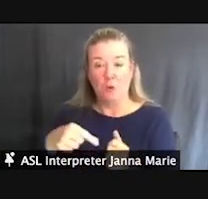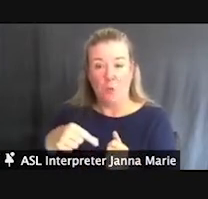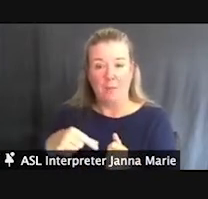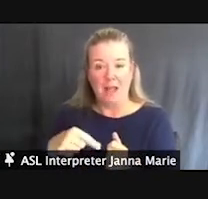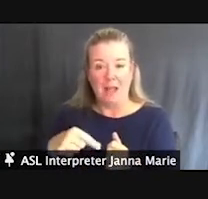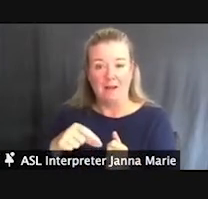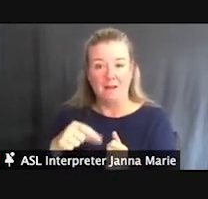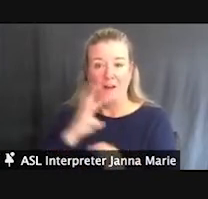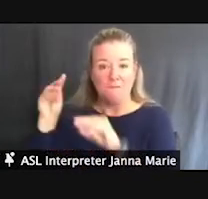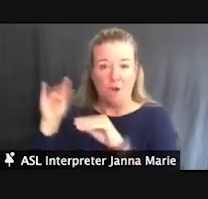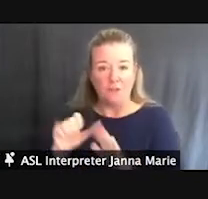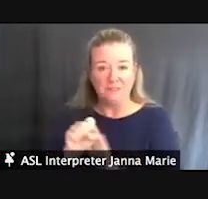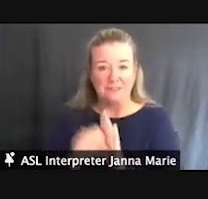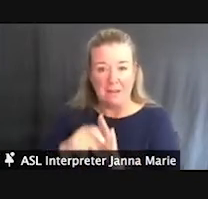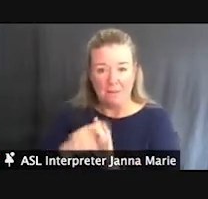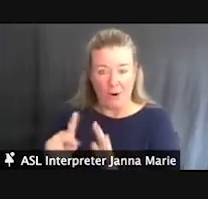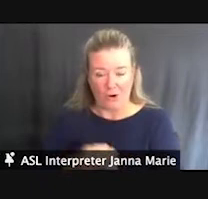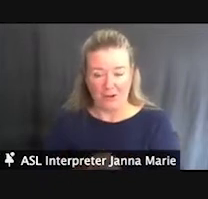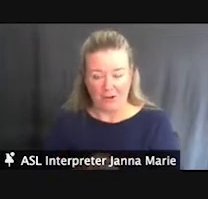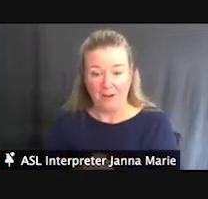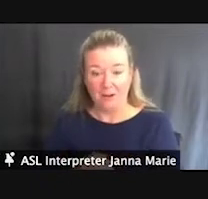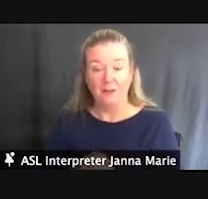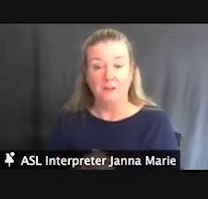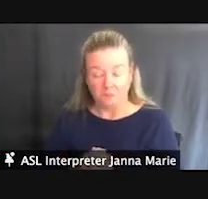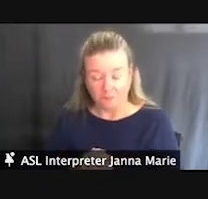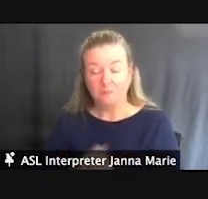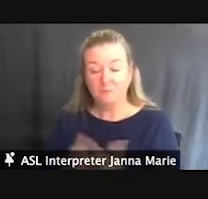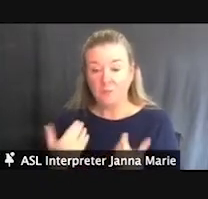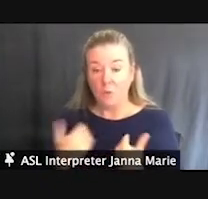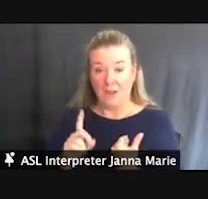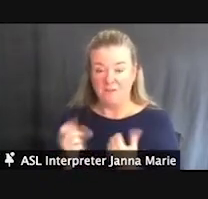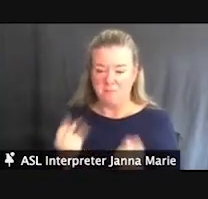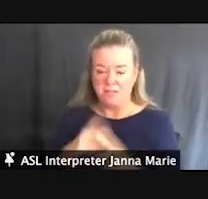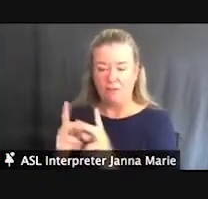The facilities these are located at, we have them at a number of different places around the state.